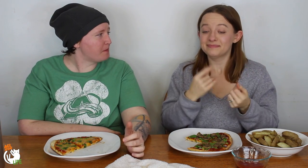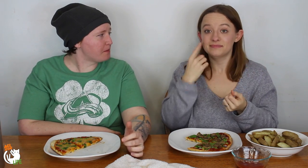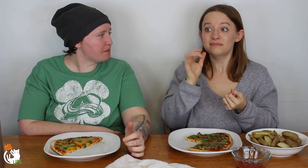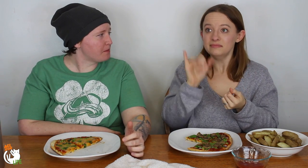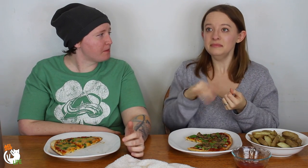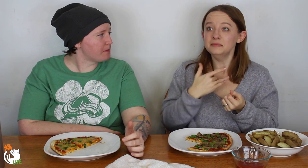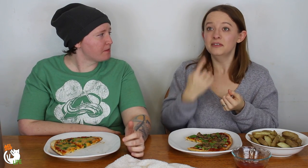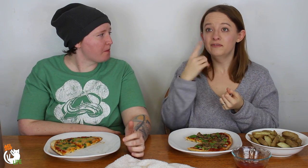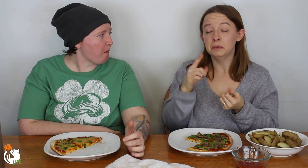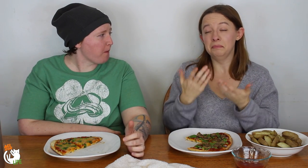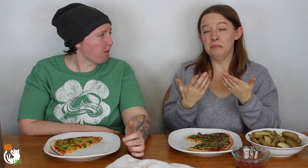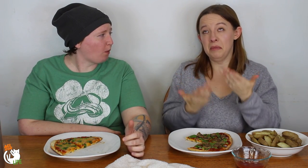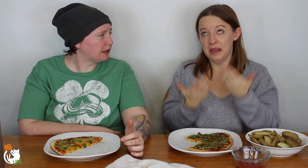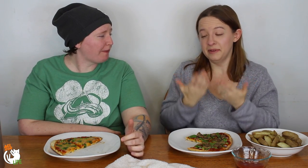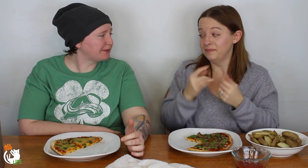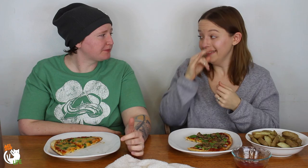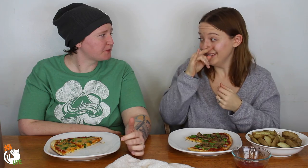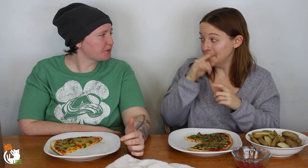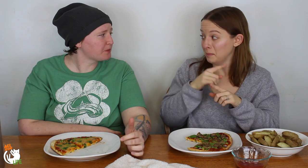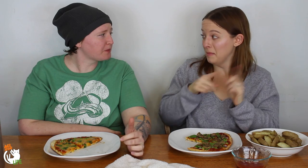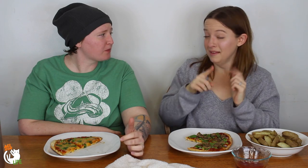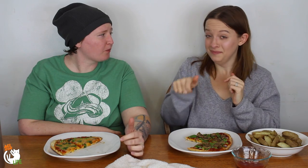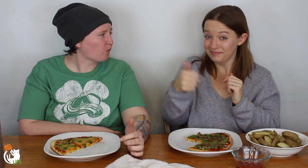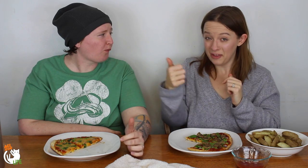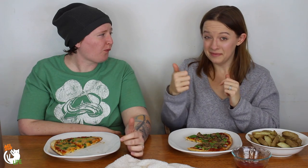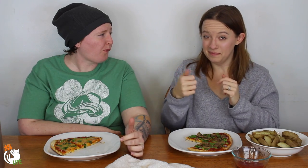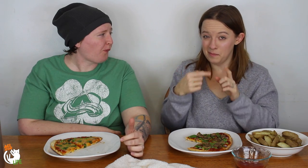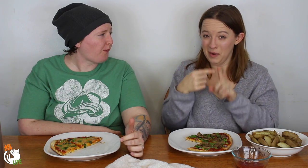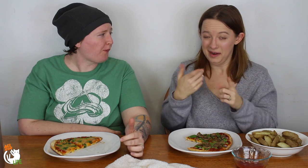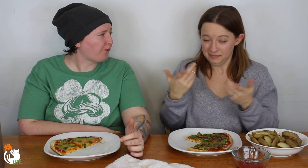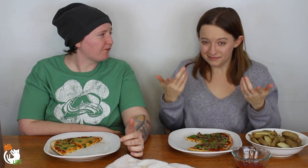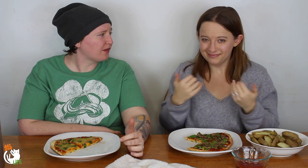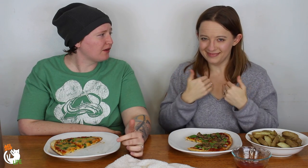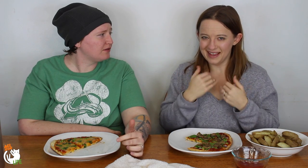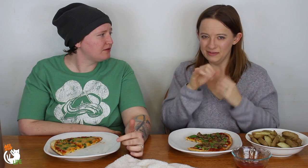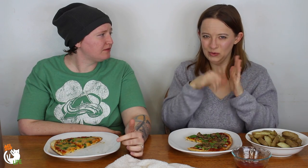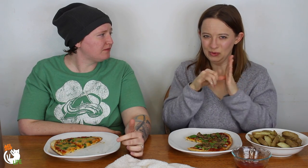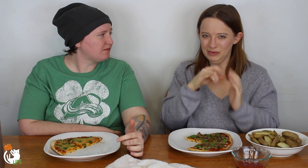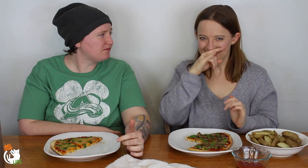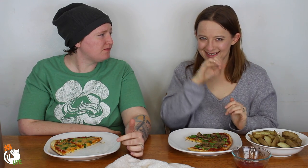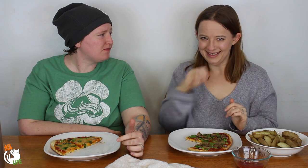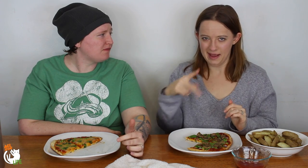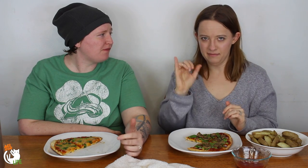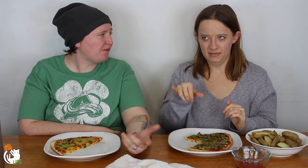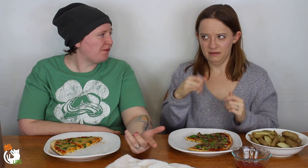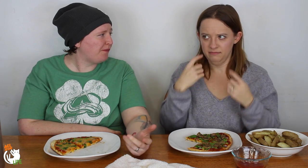anyways, I think that's typically for kids but they already have another app, Youtube app.